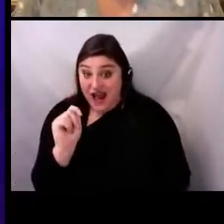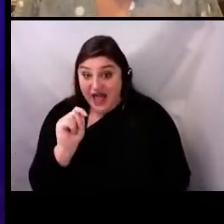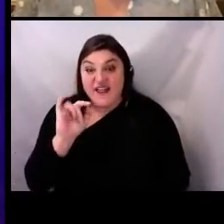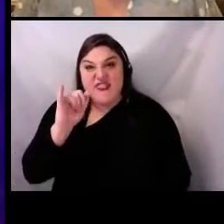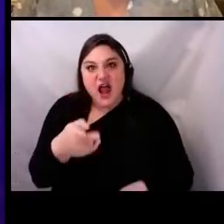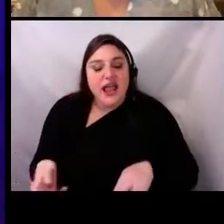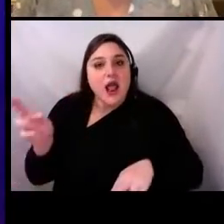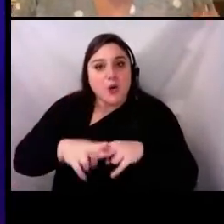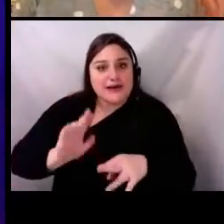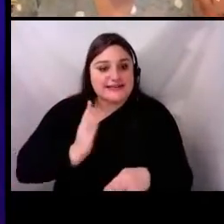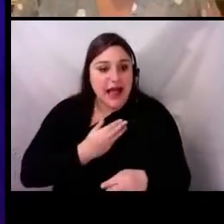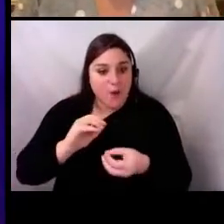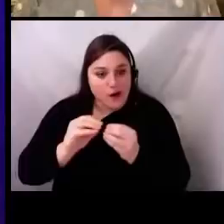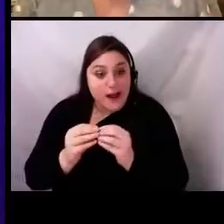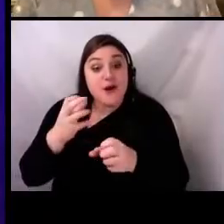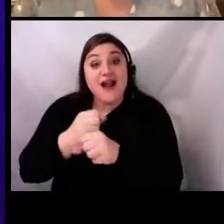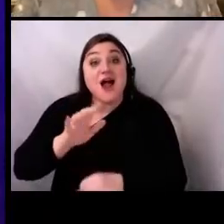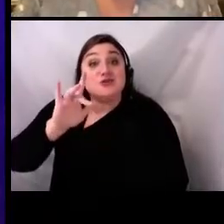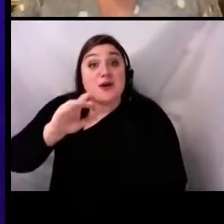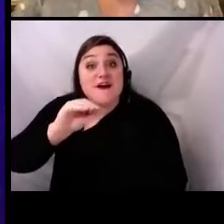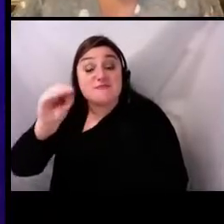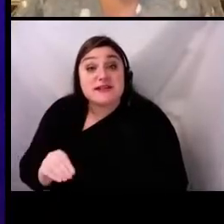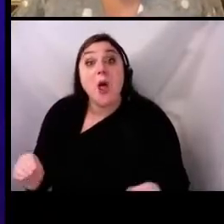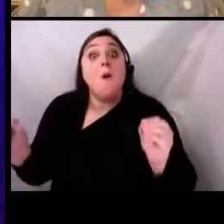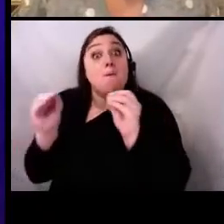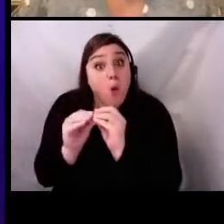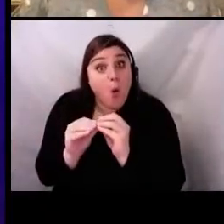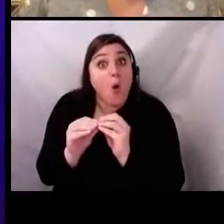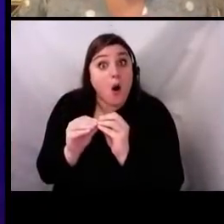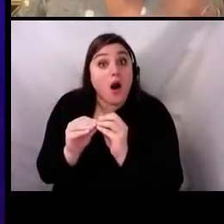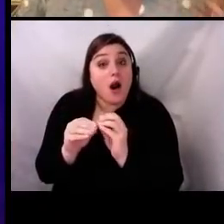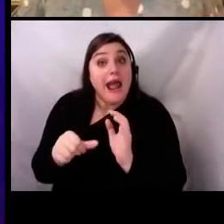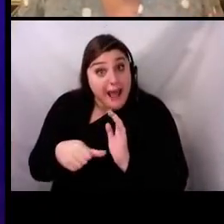So this feature is super valuable for you to use, and it allows